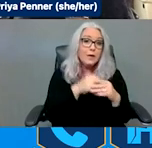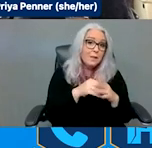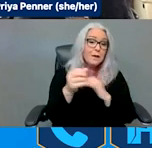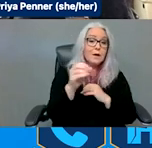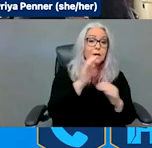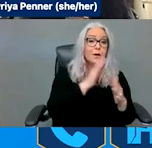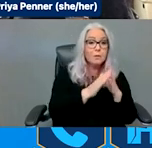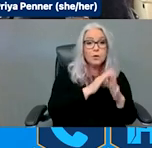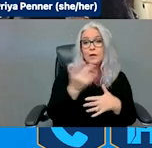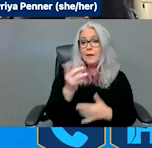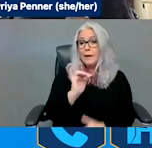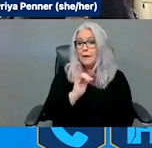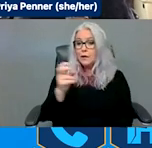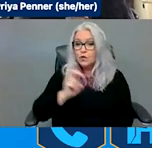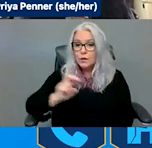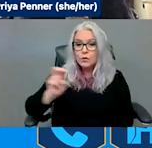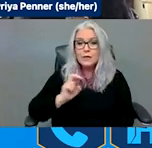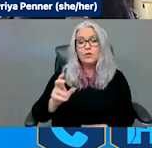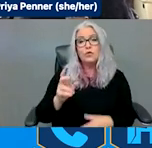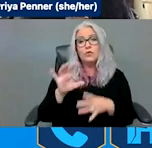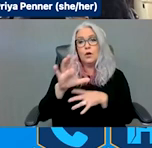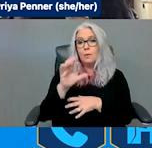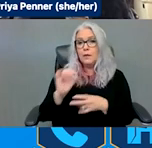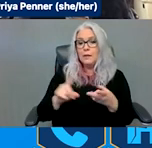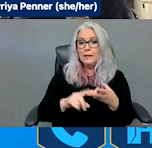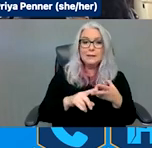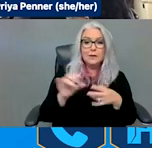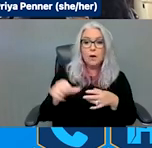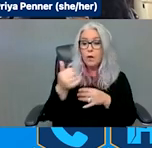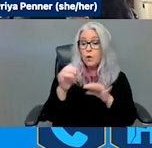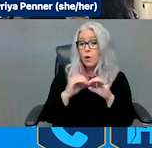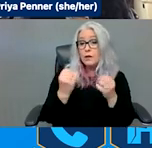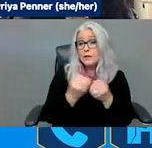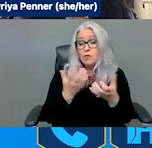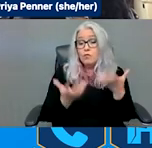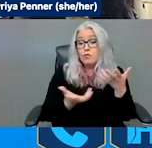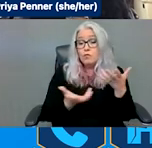organizations that provide services like personal assistant services that Priya